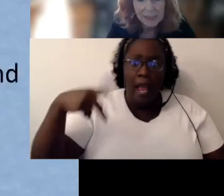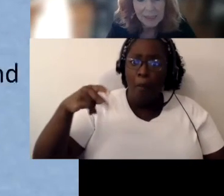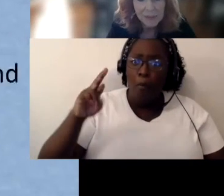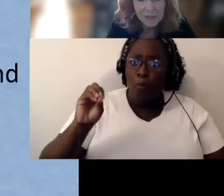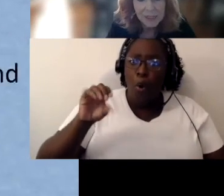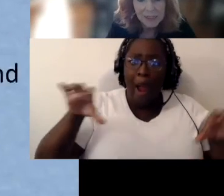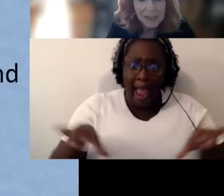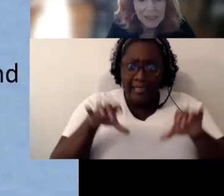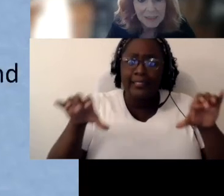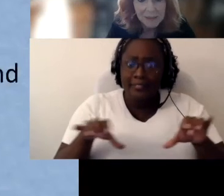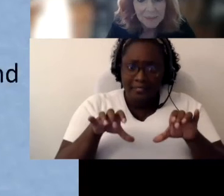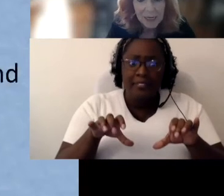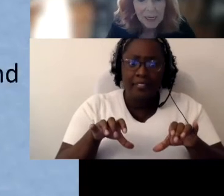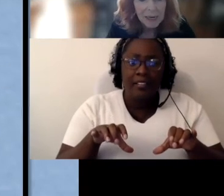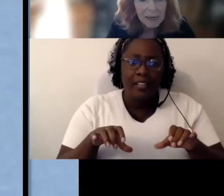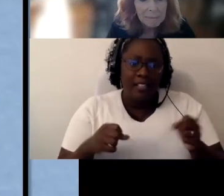these for these kids.